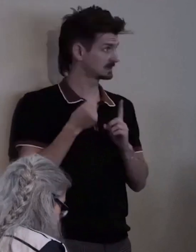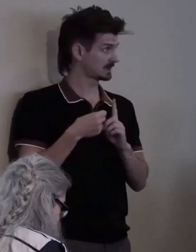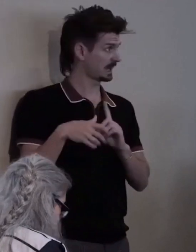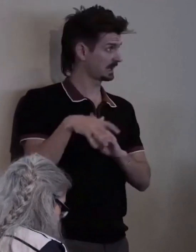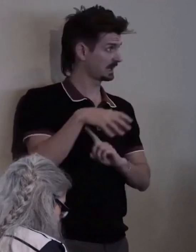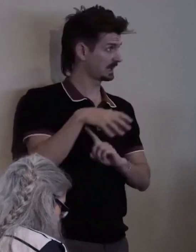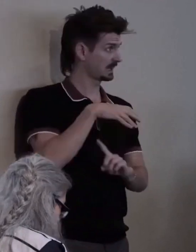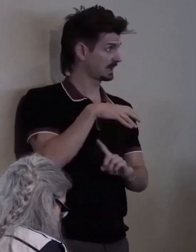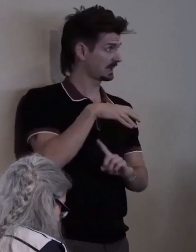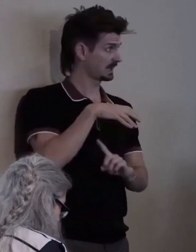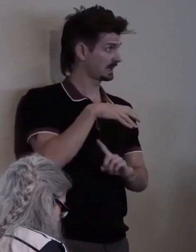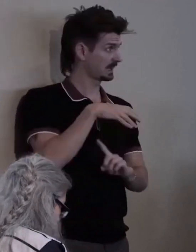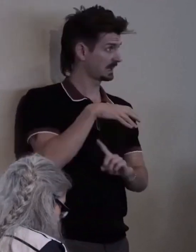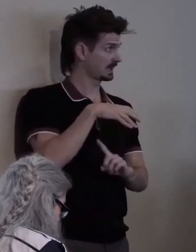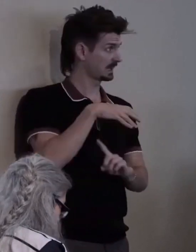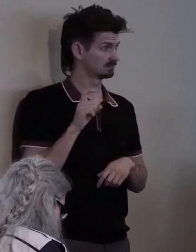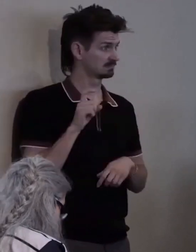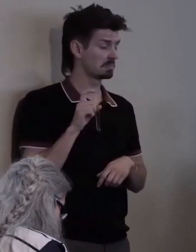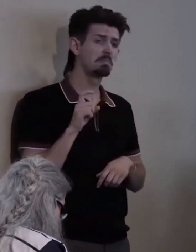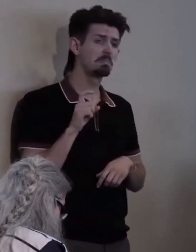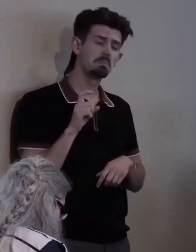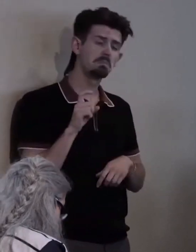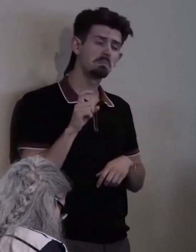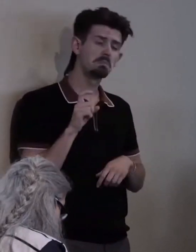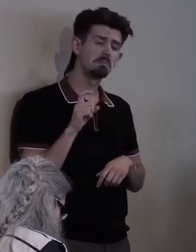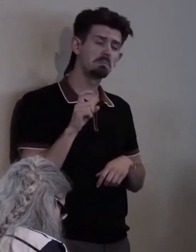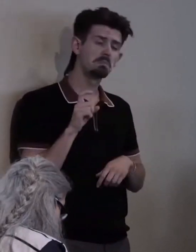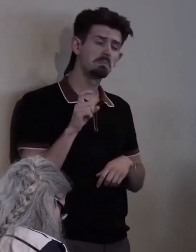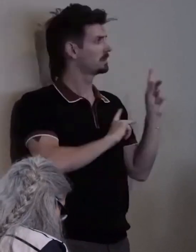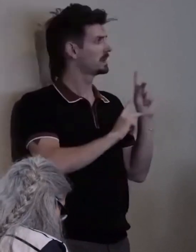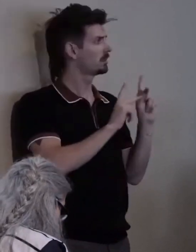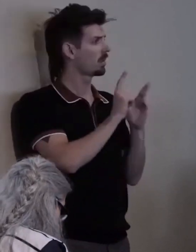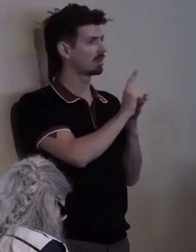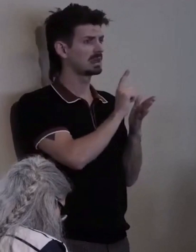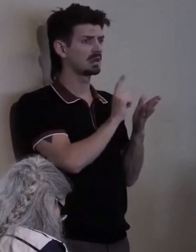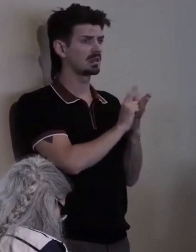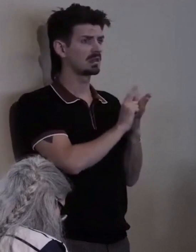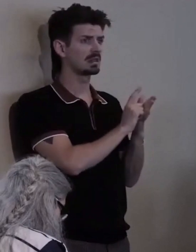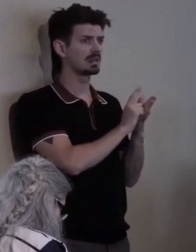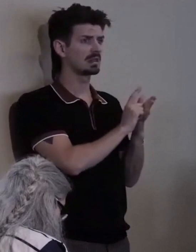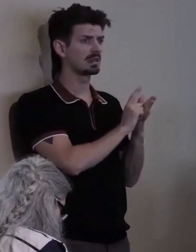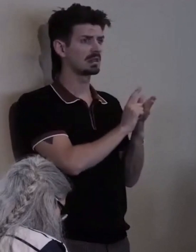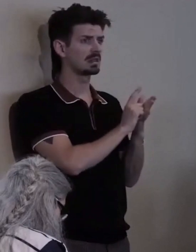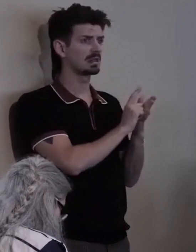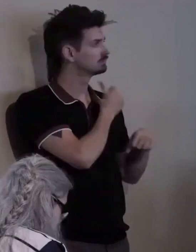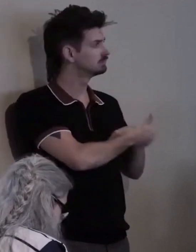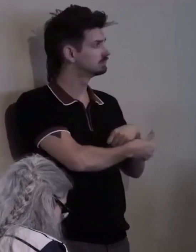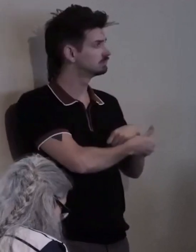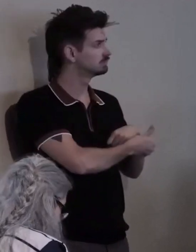Yes, people can now be held legally accountable for violating the ADA.